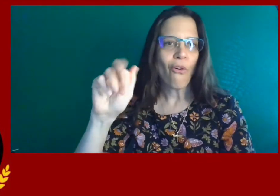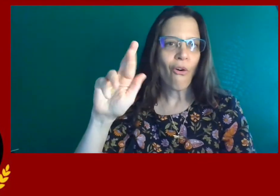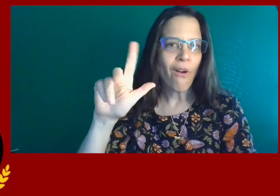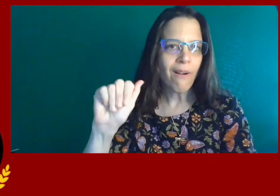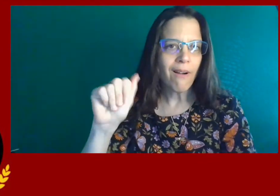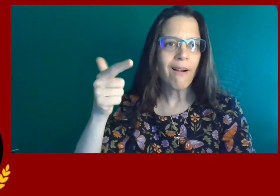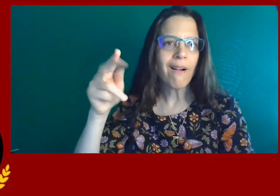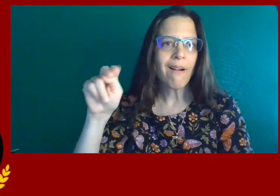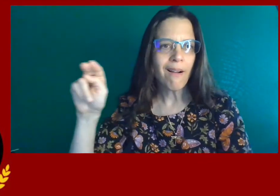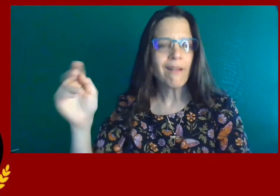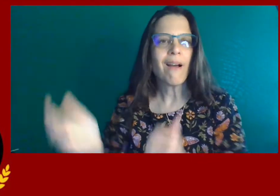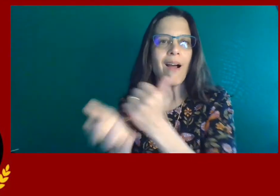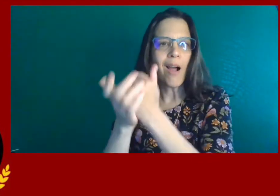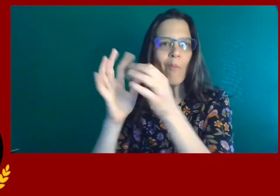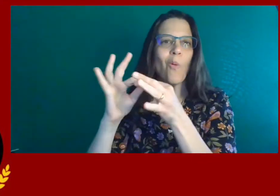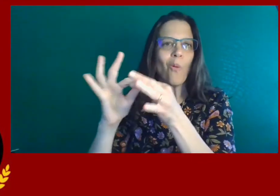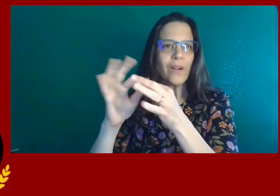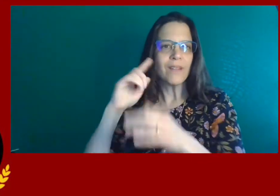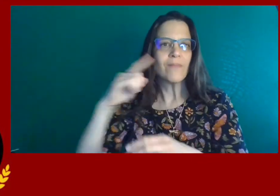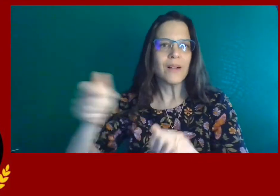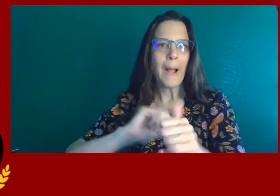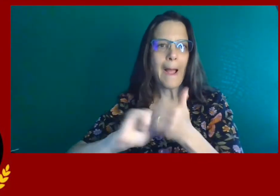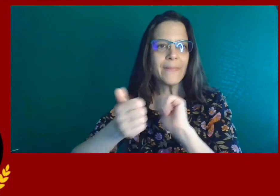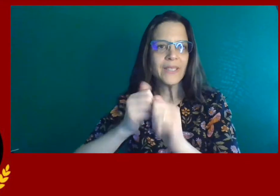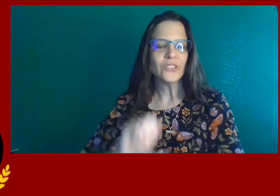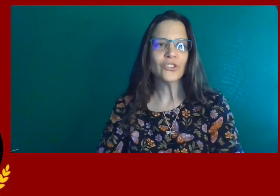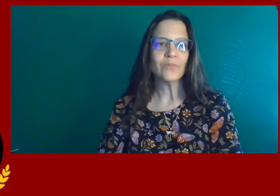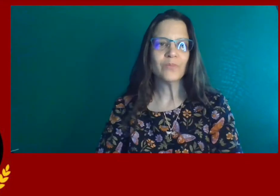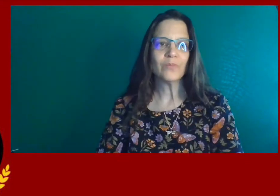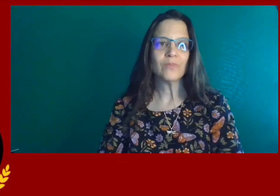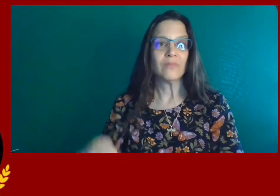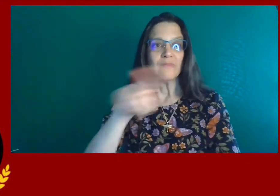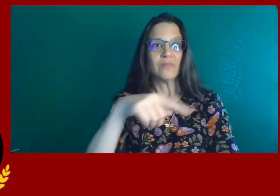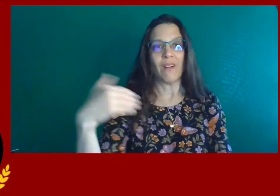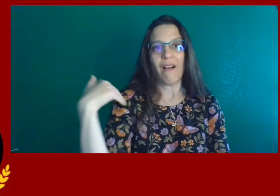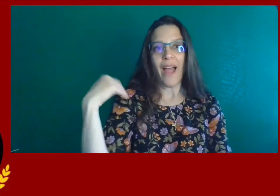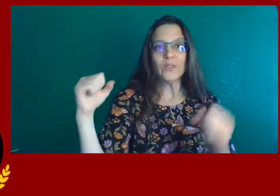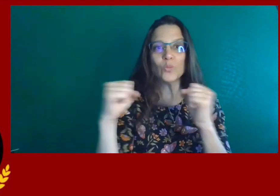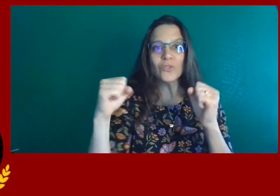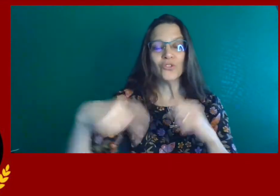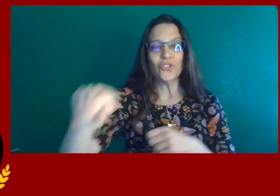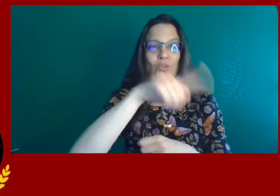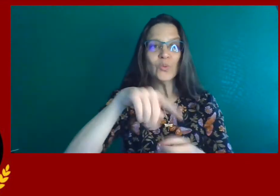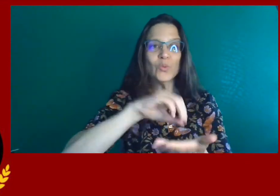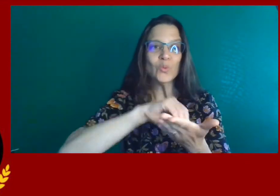As well as Karla Gunn who helped coordinate the competition.